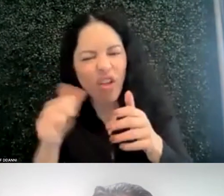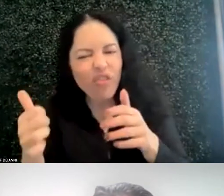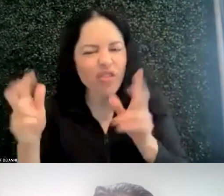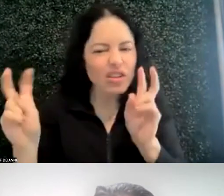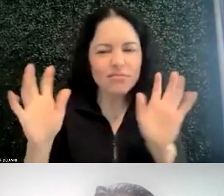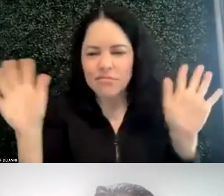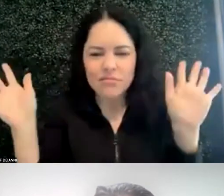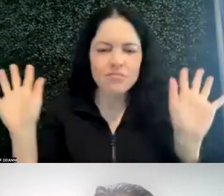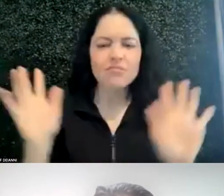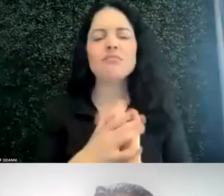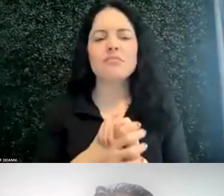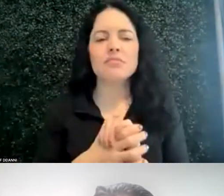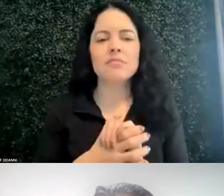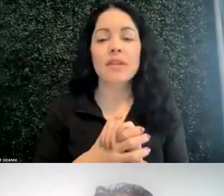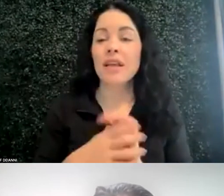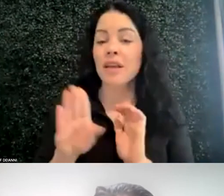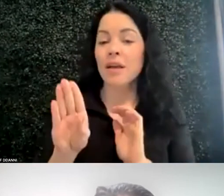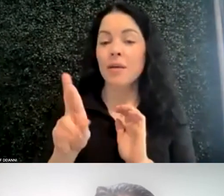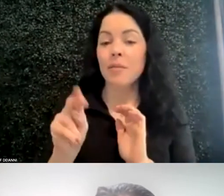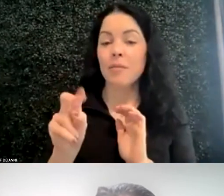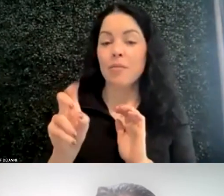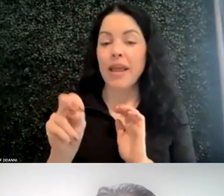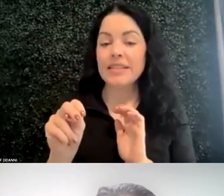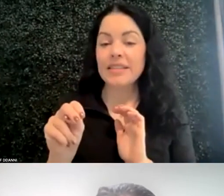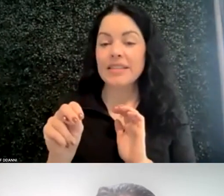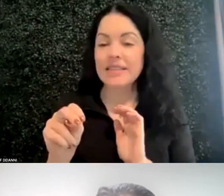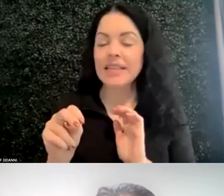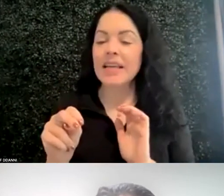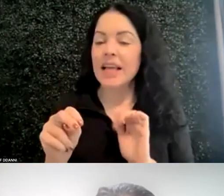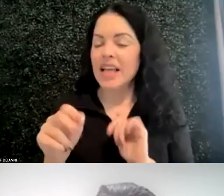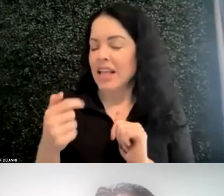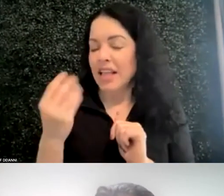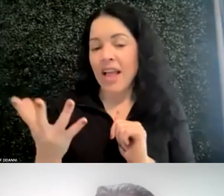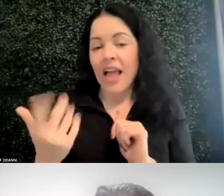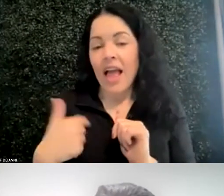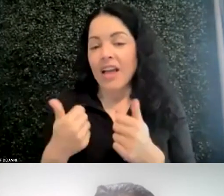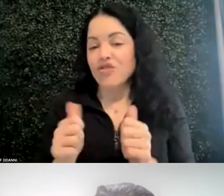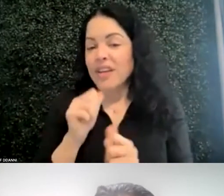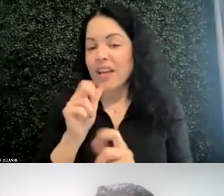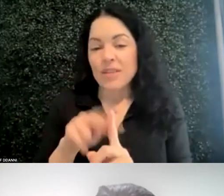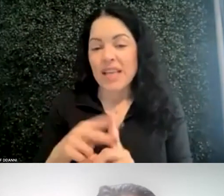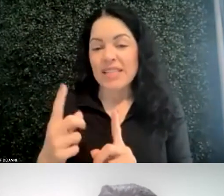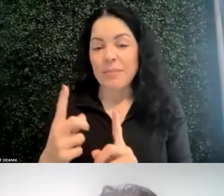One thing I will say, Brandon, is I try not to assign things that are going to take longer than 15 minutes.